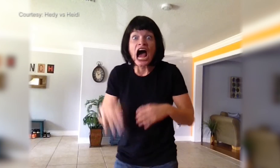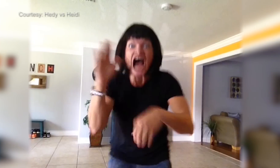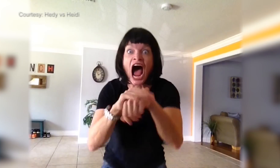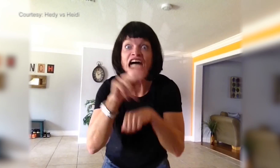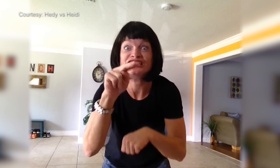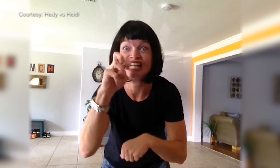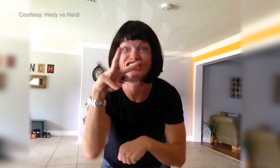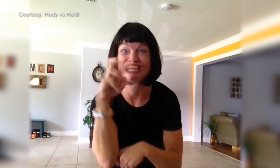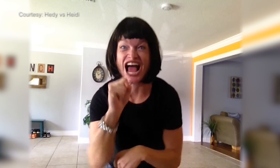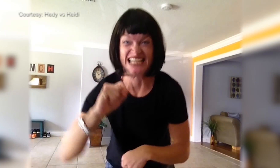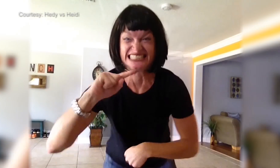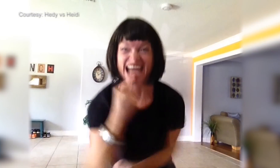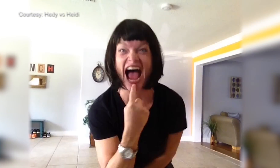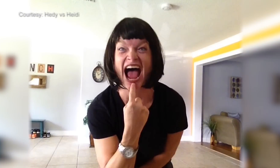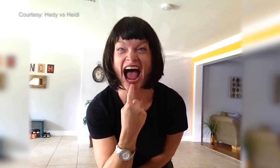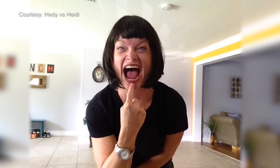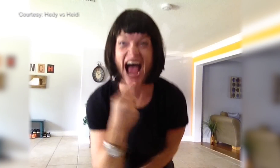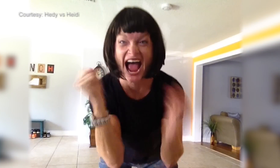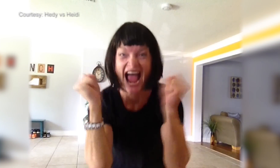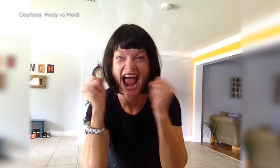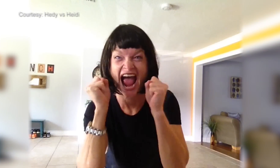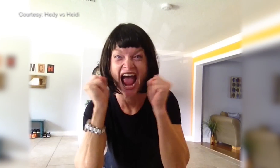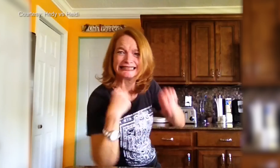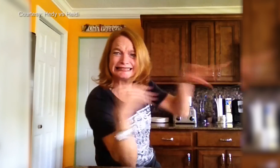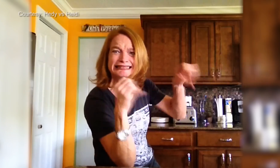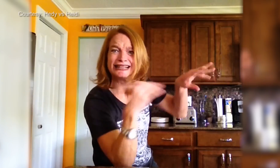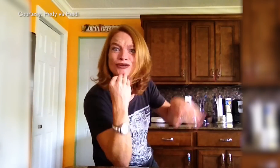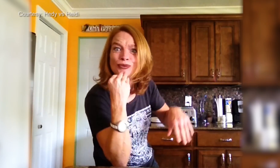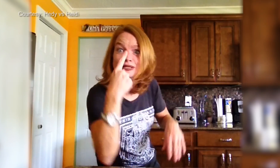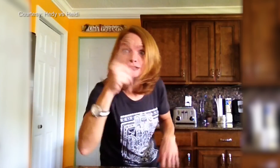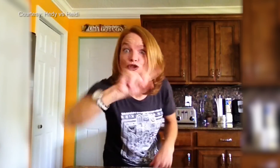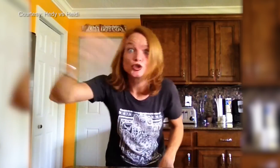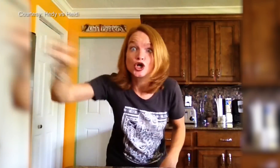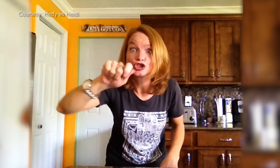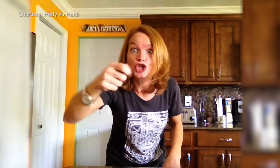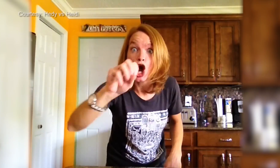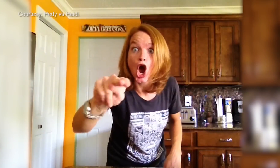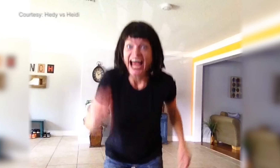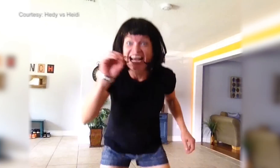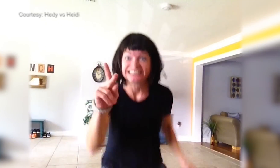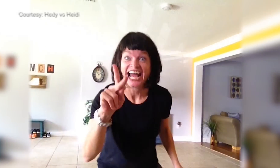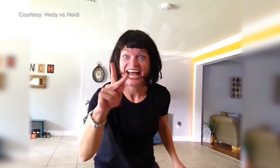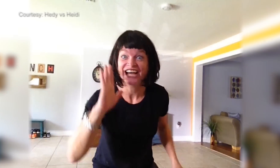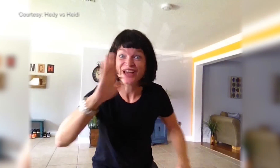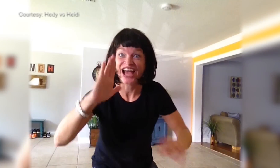On the news! Seriously?! WHOOO!!! I need to unload the groceries… will you please go turn on the TV?